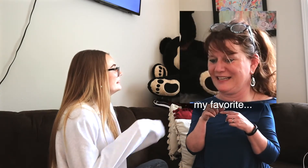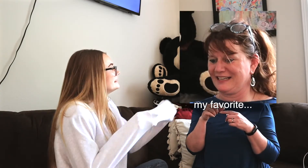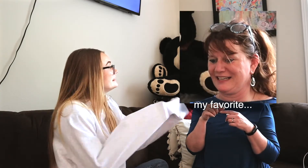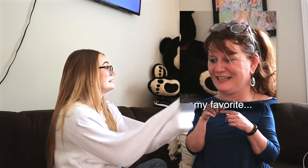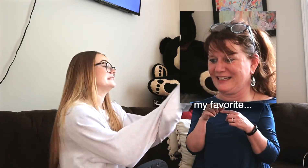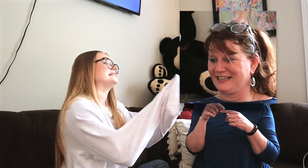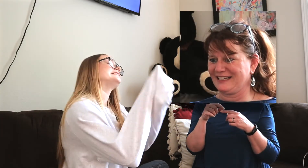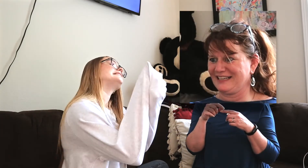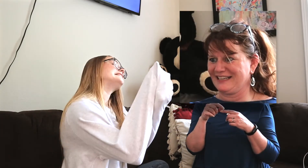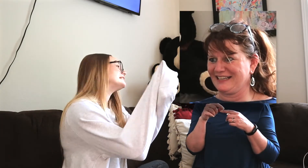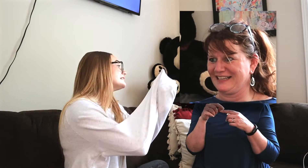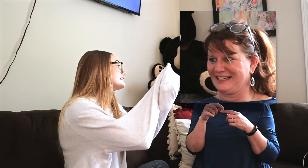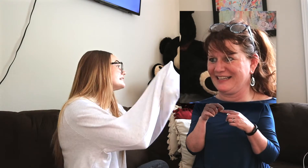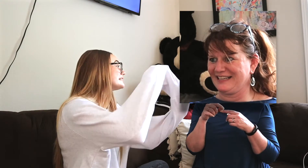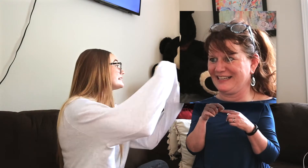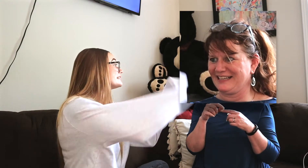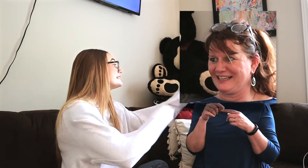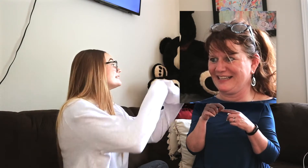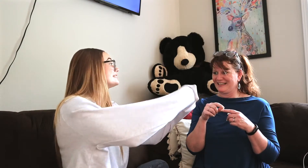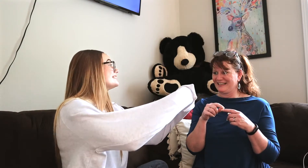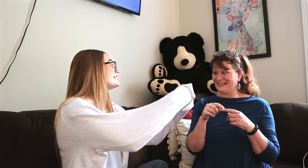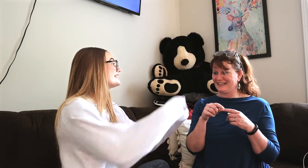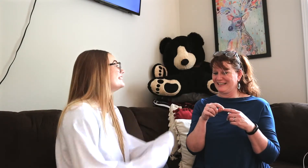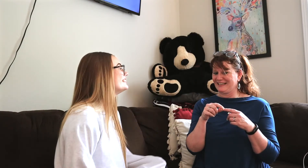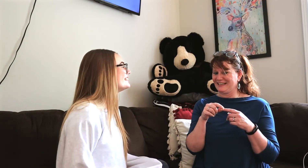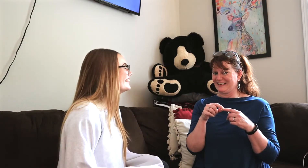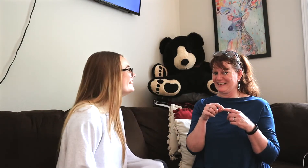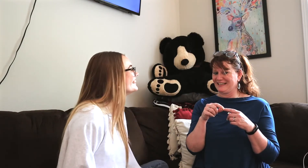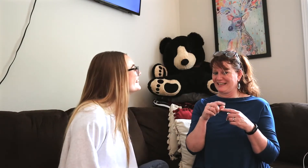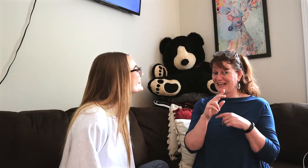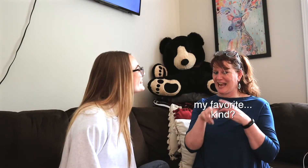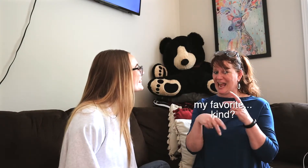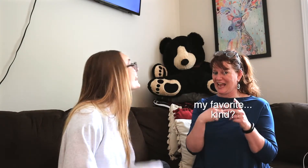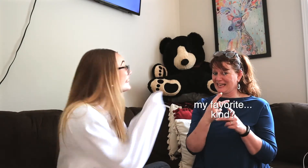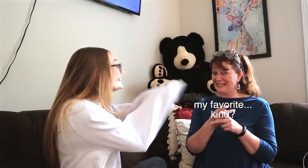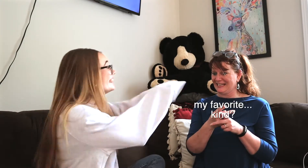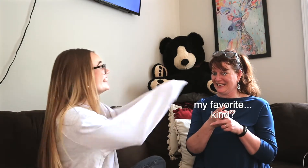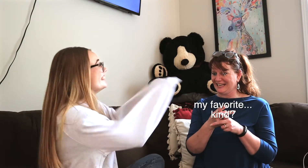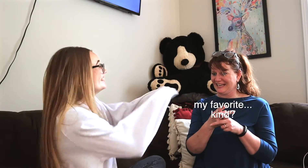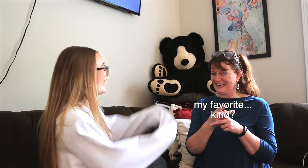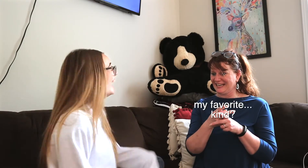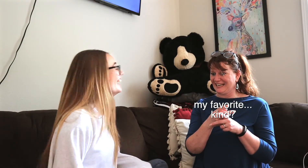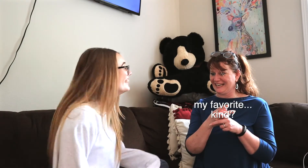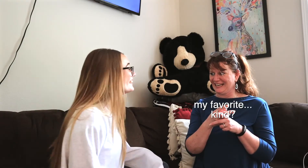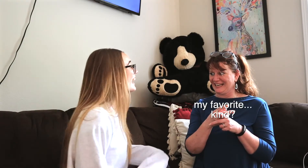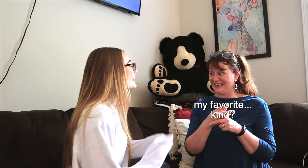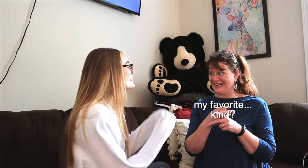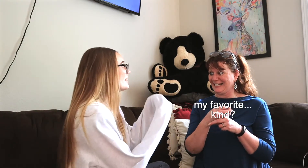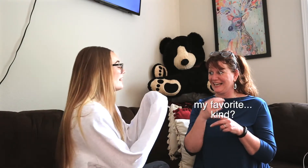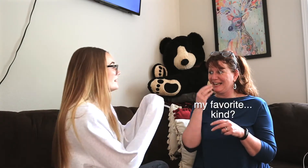*dialtone* yeah!! *giggles* *bell chime*